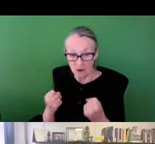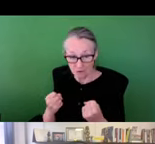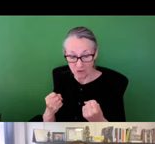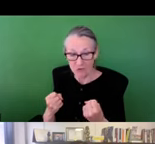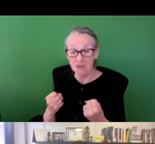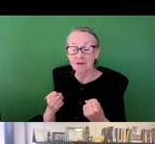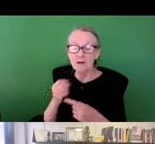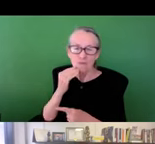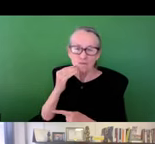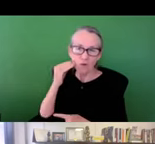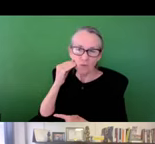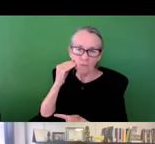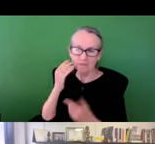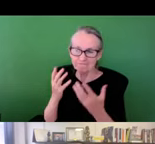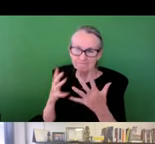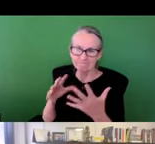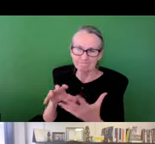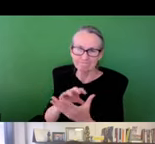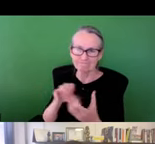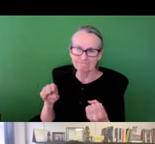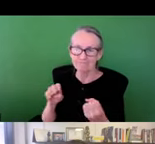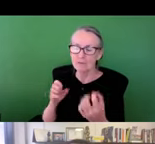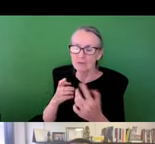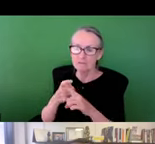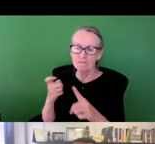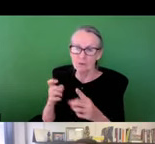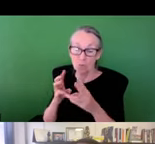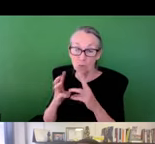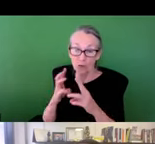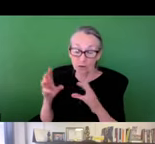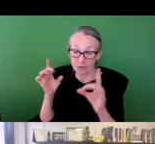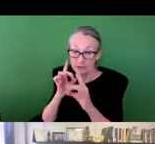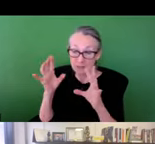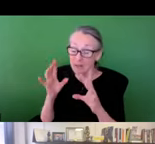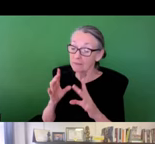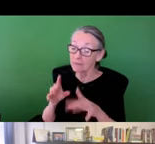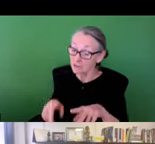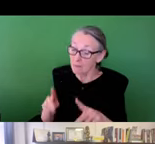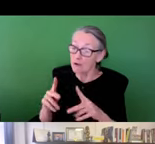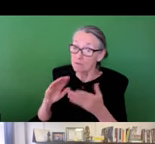of damage and recovery for homes that have been impacted by